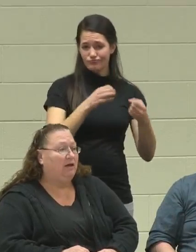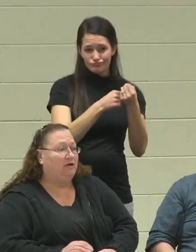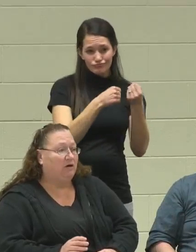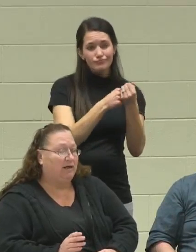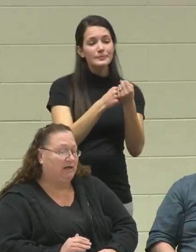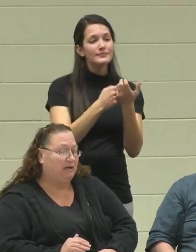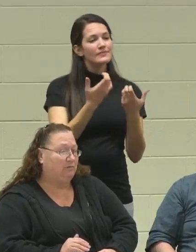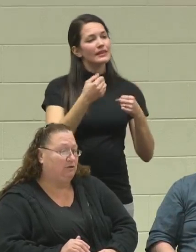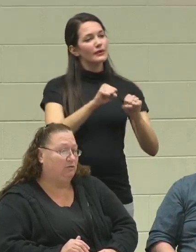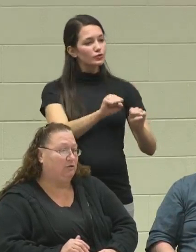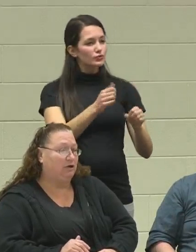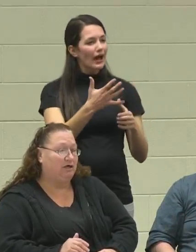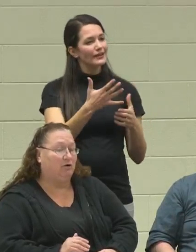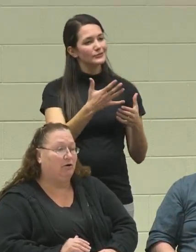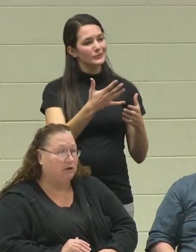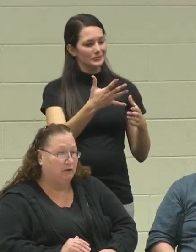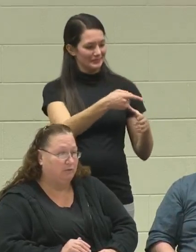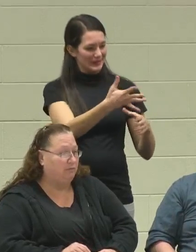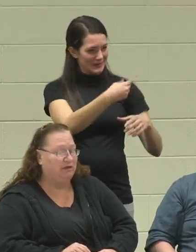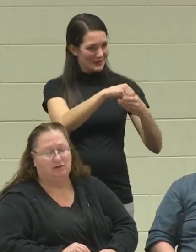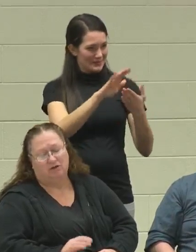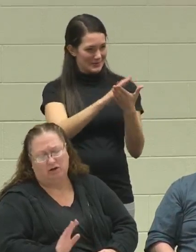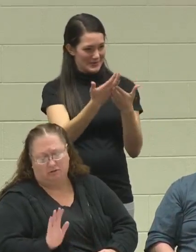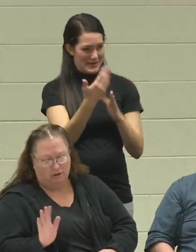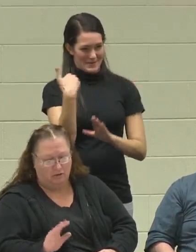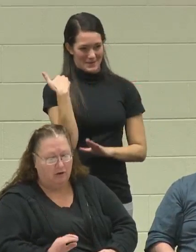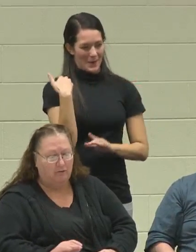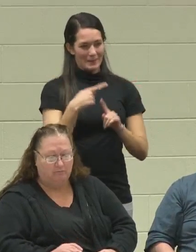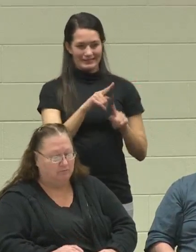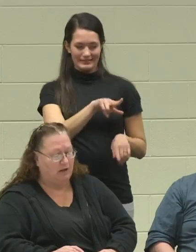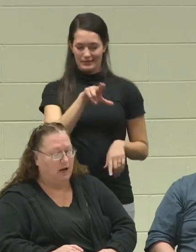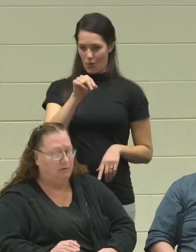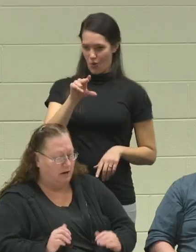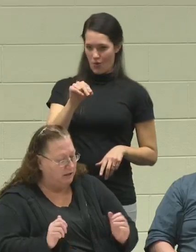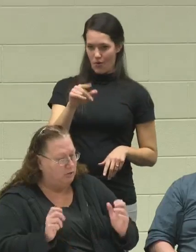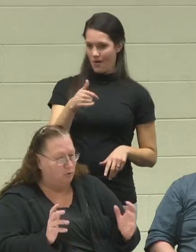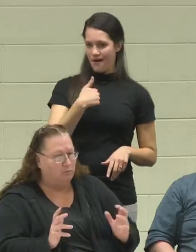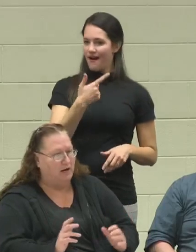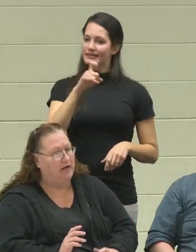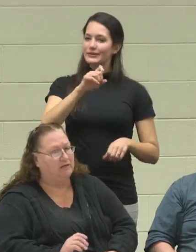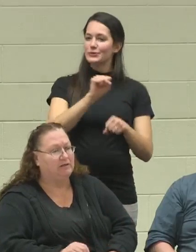They tried to get him to do cooking earlier, but he said, "No, no. I need to work with my hands."